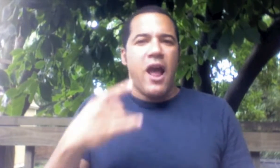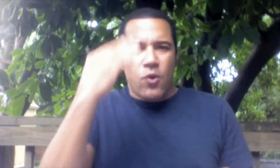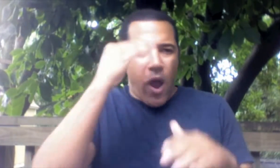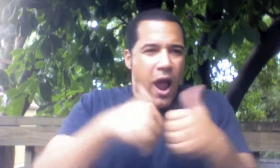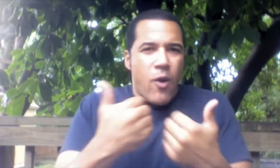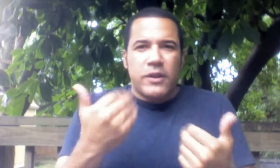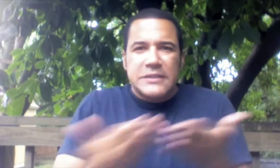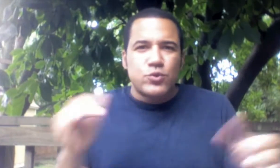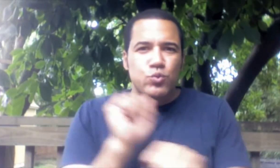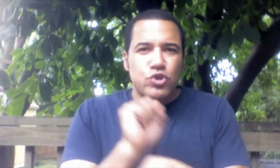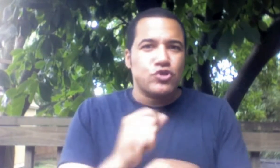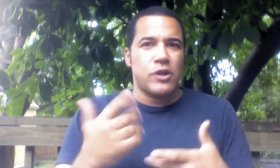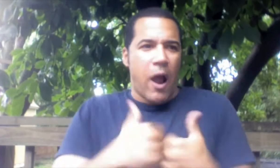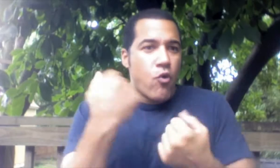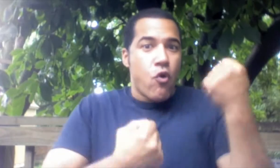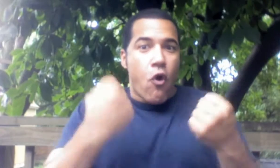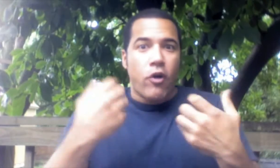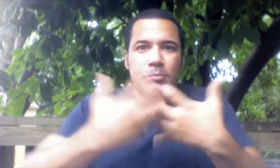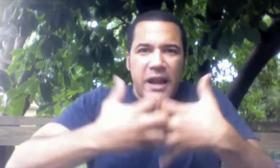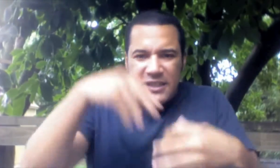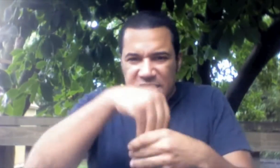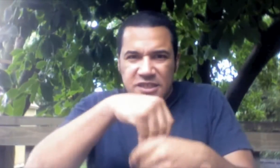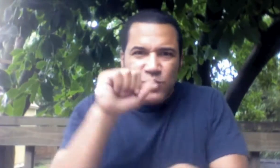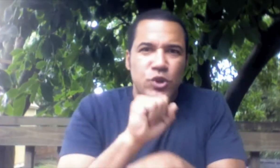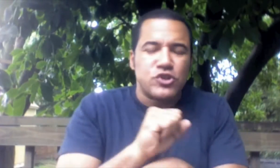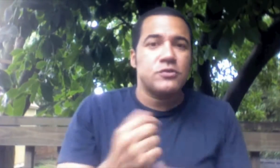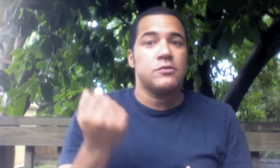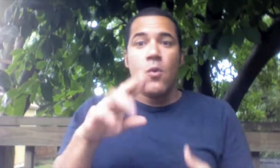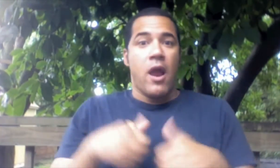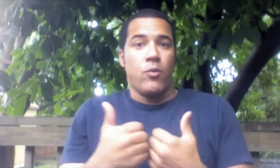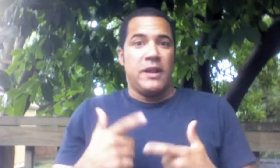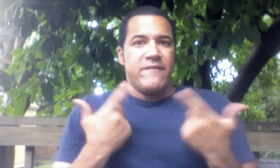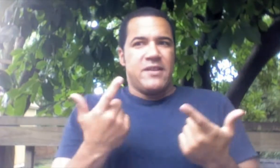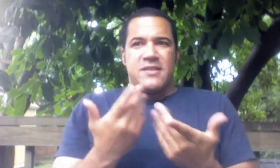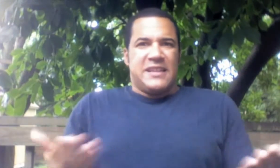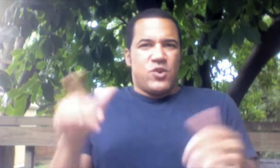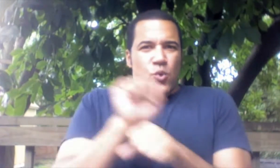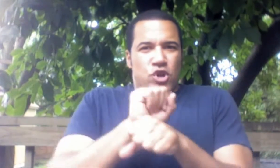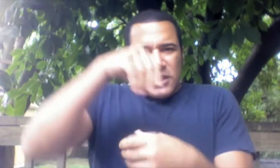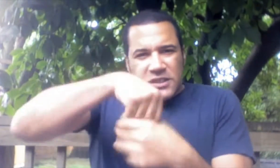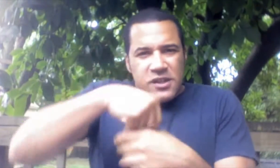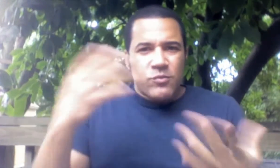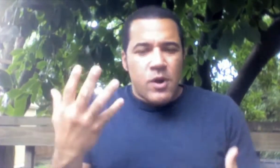I like to know how things work. How things like car engines worked or how living things worked internally.